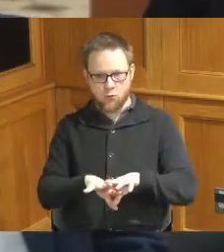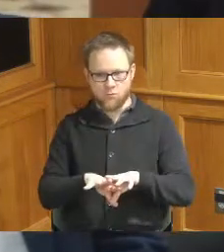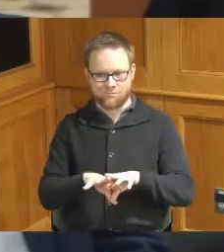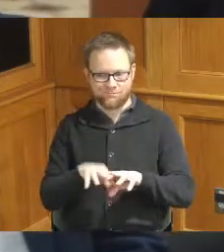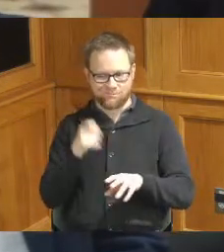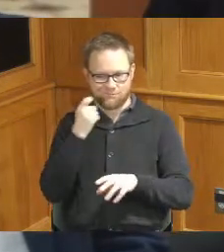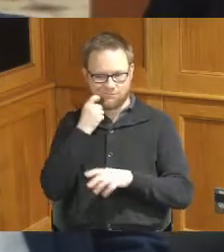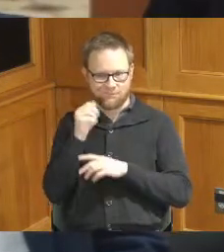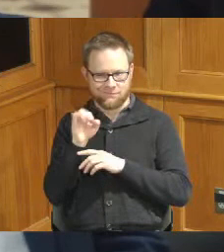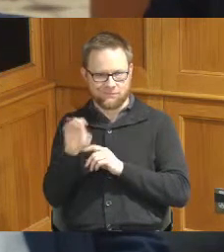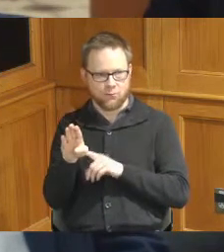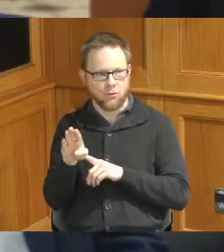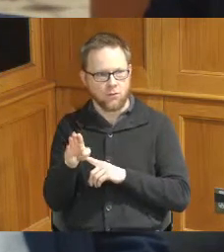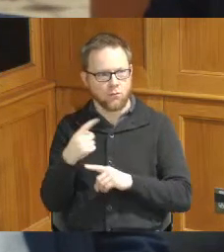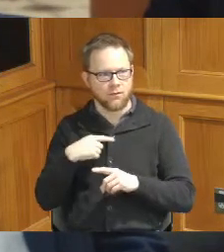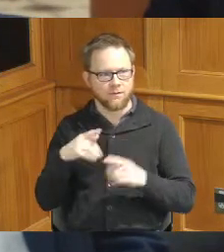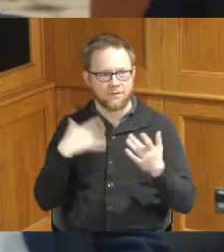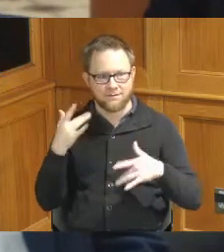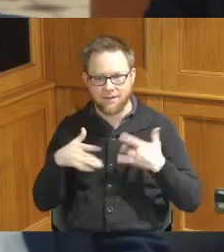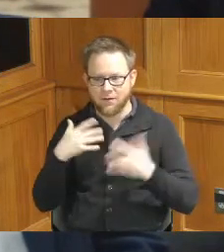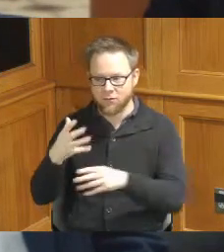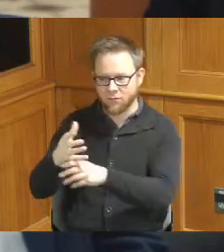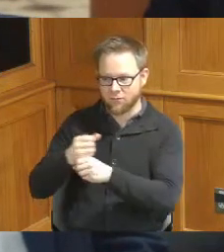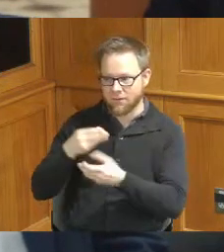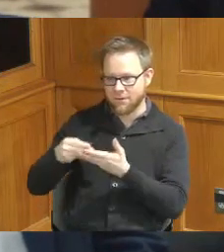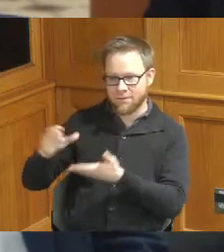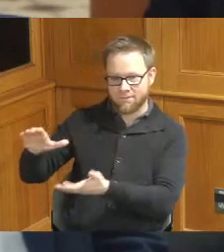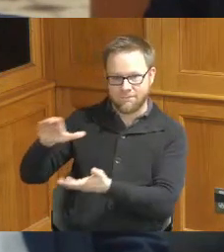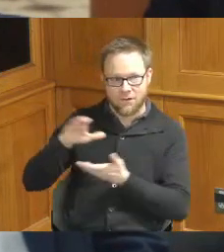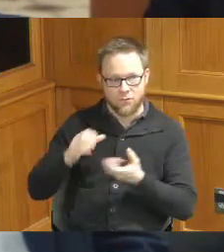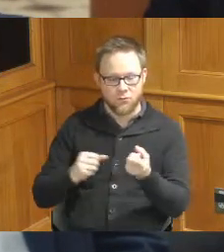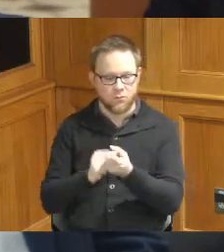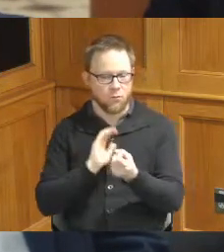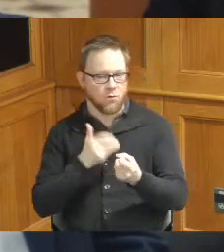funding for the teen suicide prevention to support our pediatric Mental Health